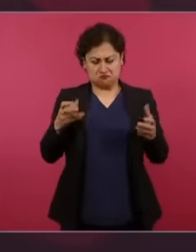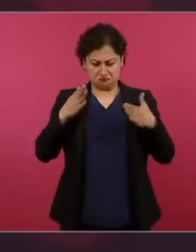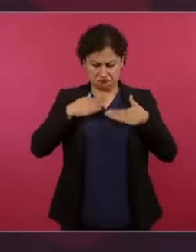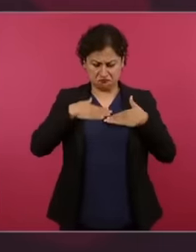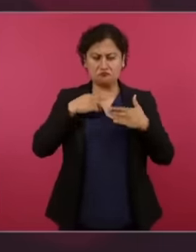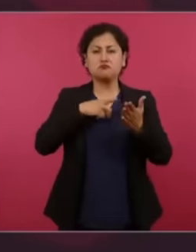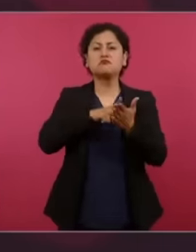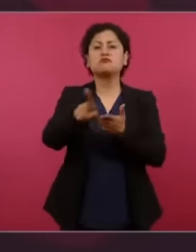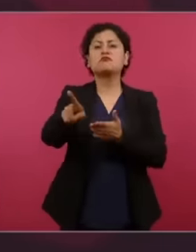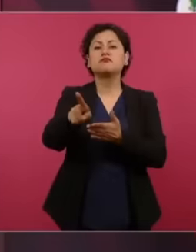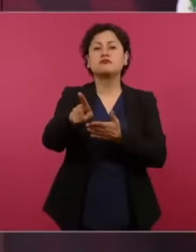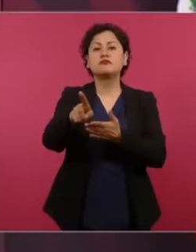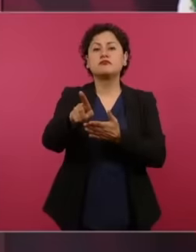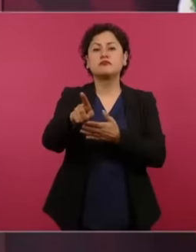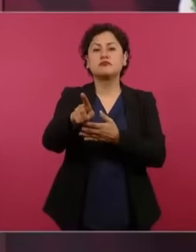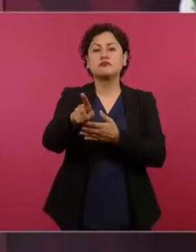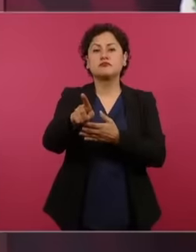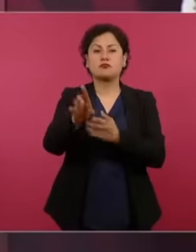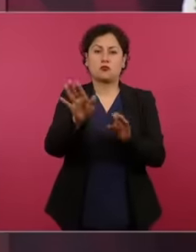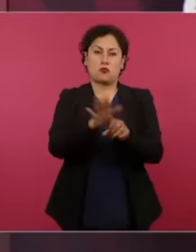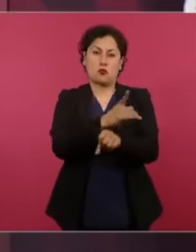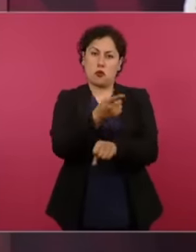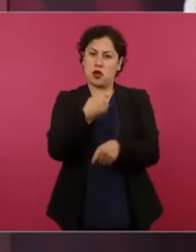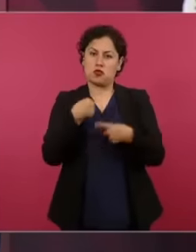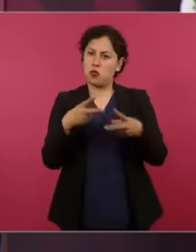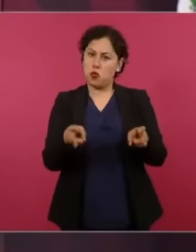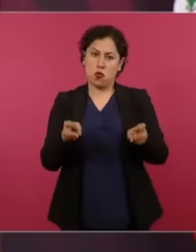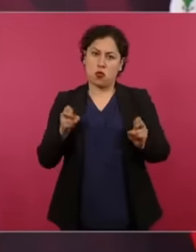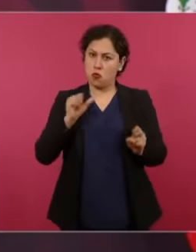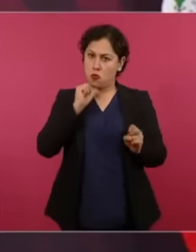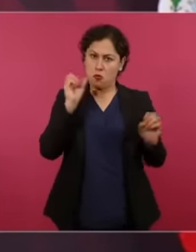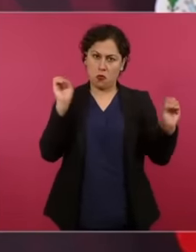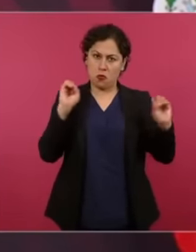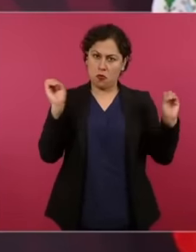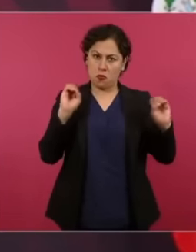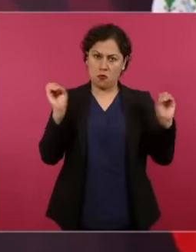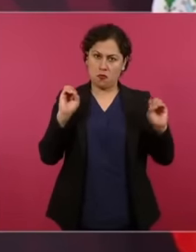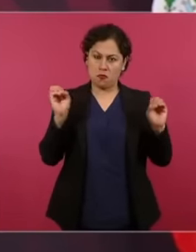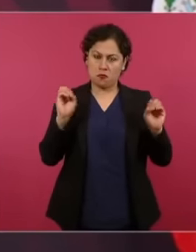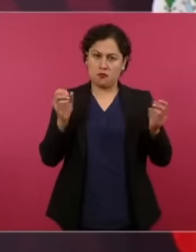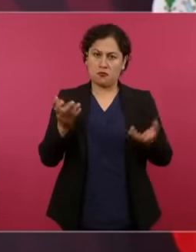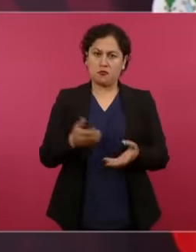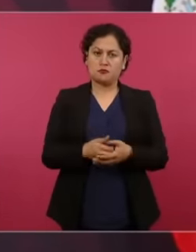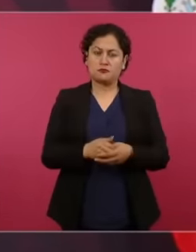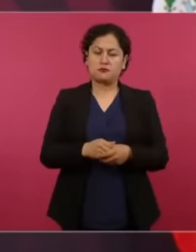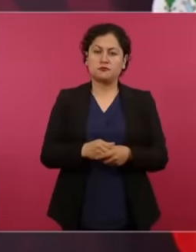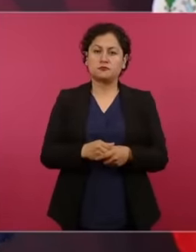but what I do is not theft,